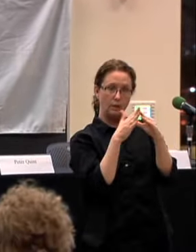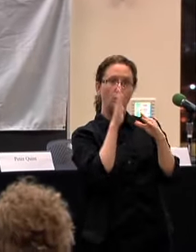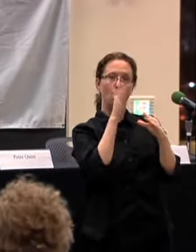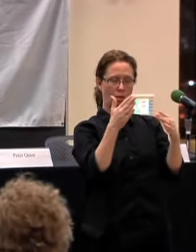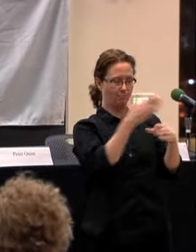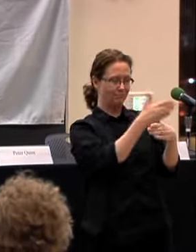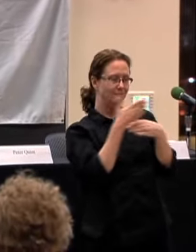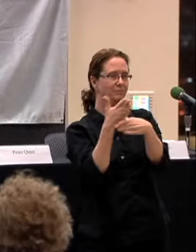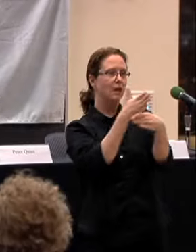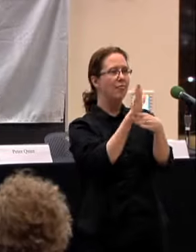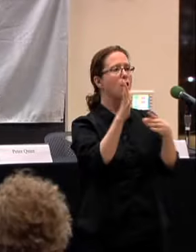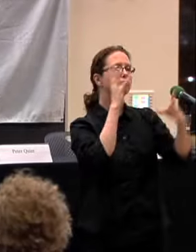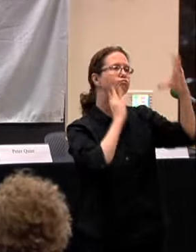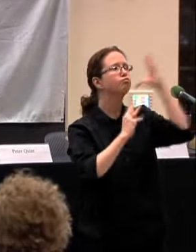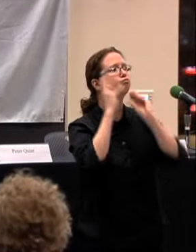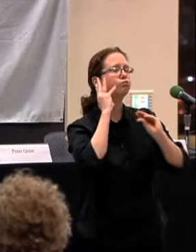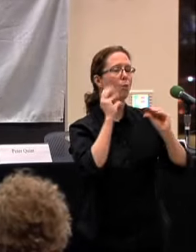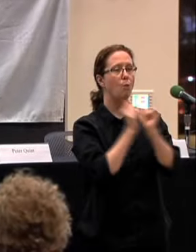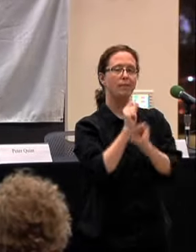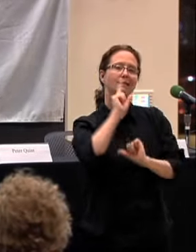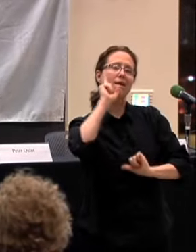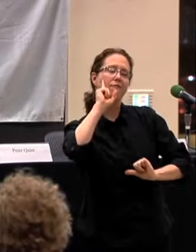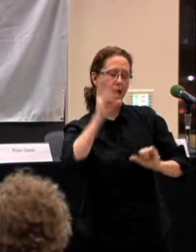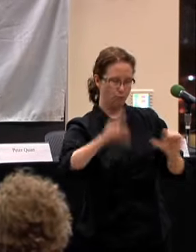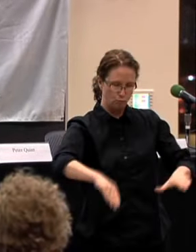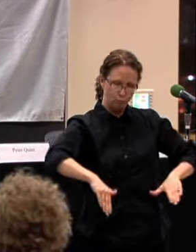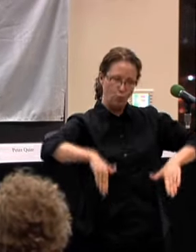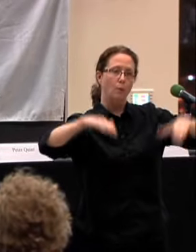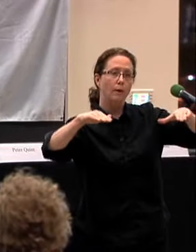GROWING UP DEAF IN A HEARING WORLD.